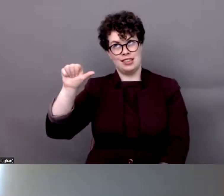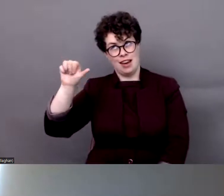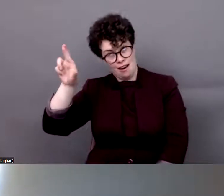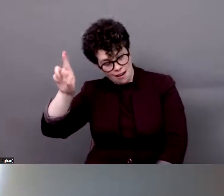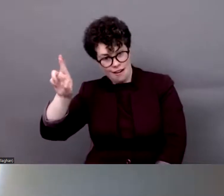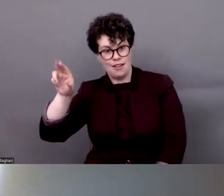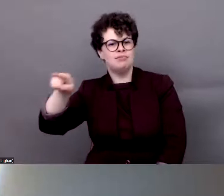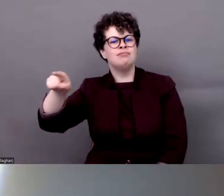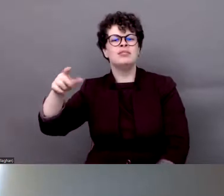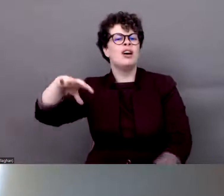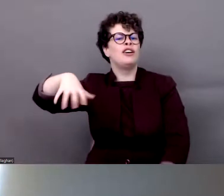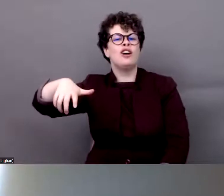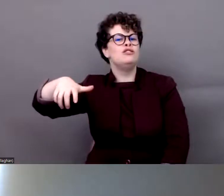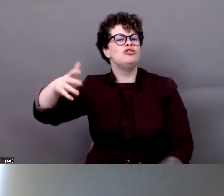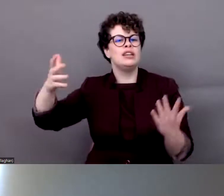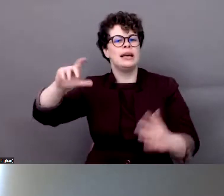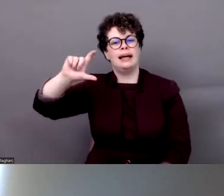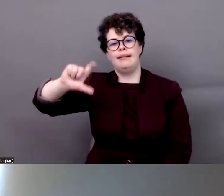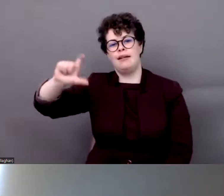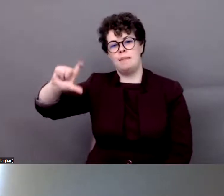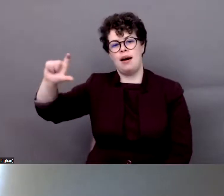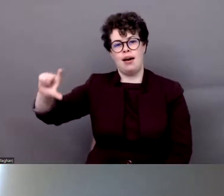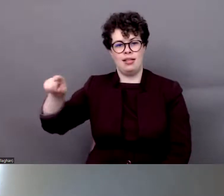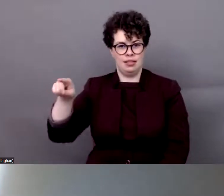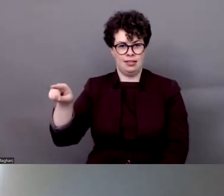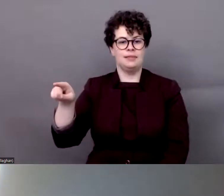Mr. Padam Pariyar from Nepal. Mr. Padam Pariyar is